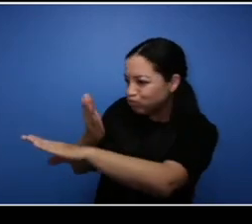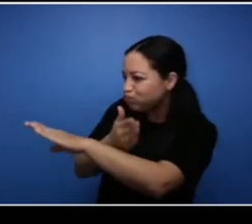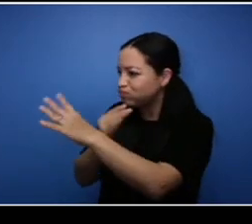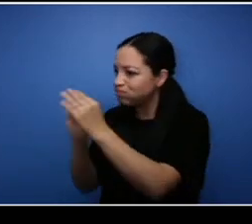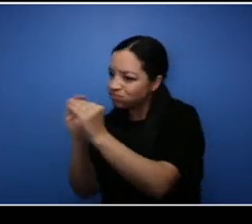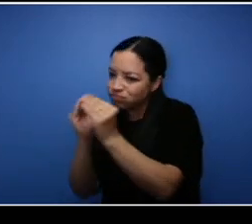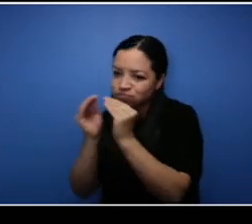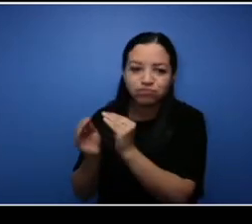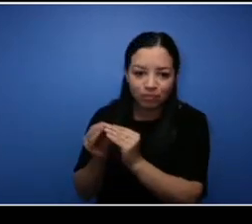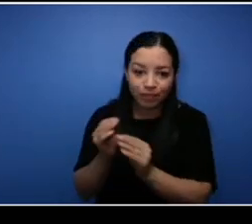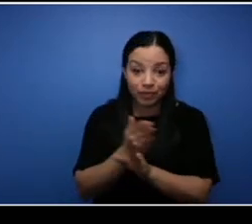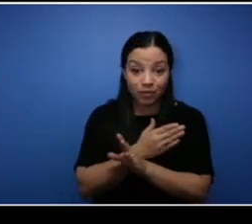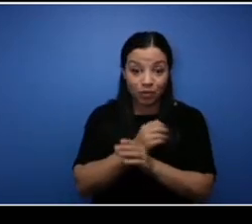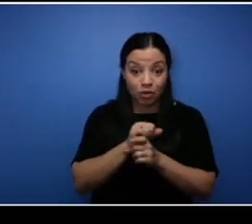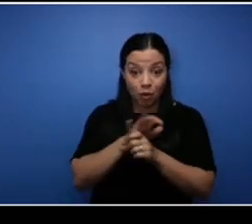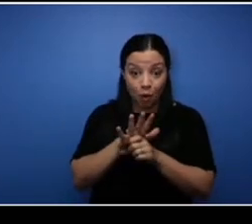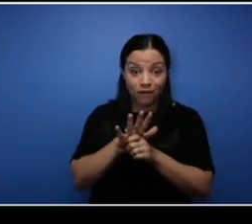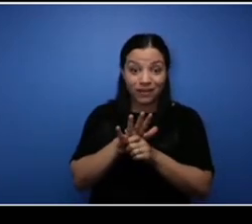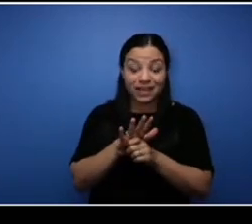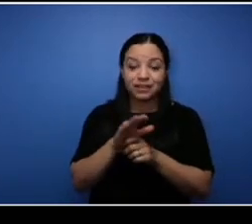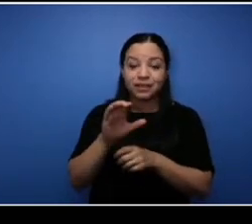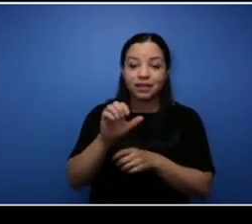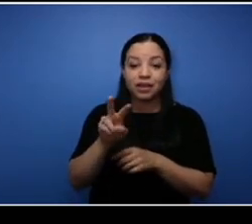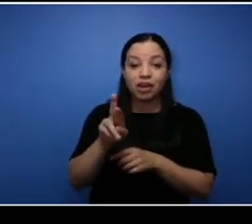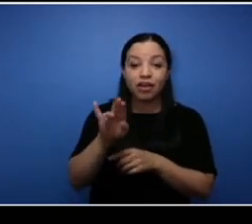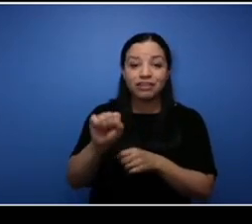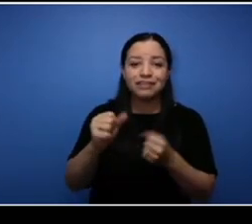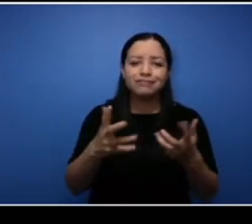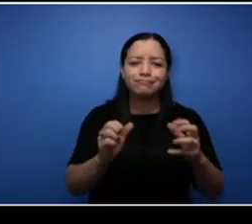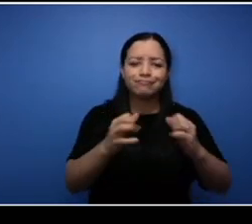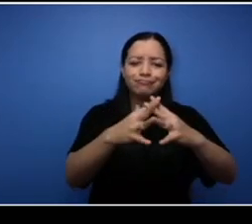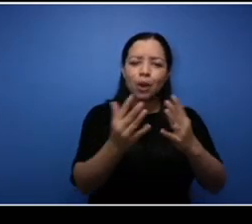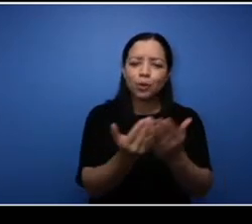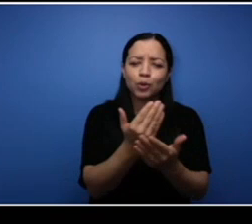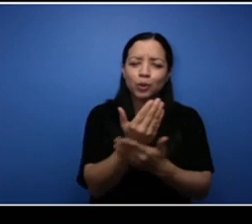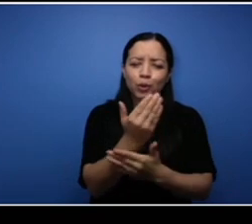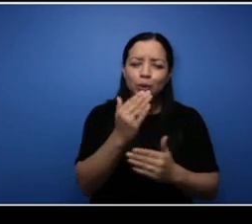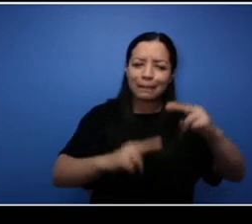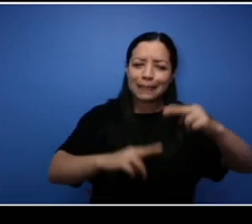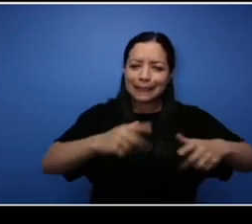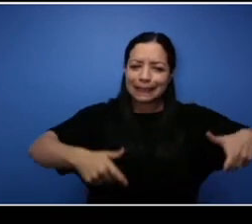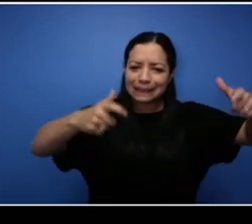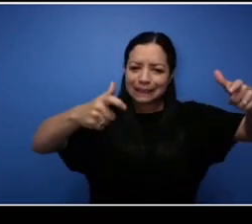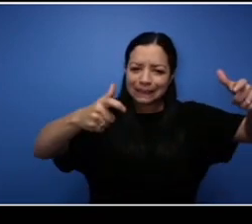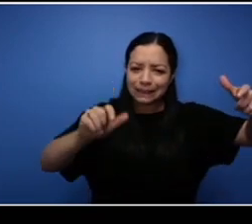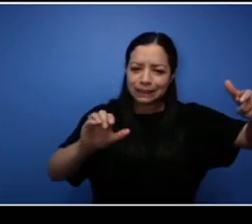built a new building in Burnside so we're just in the stages of doing the interior fit